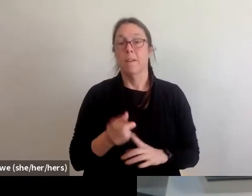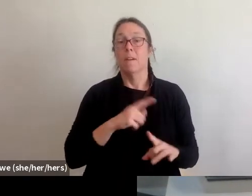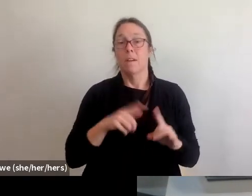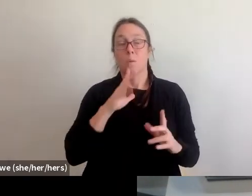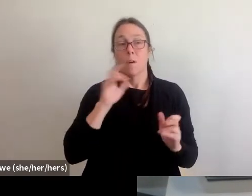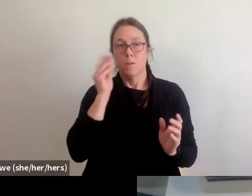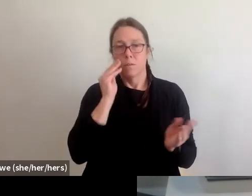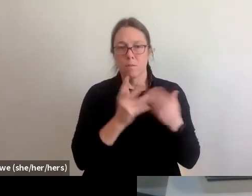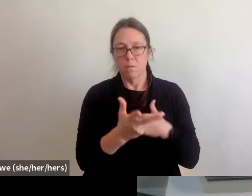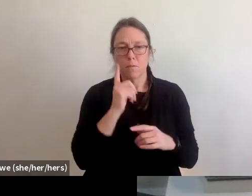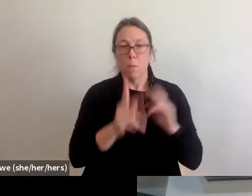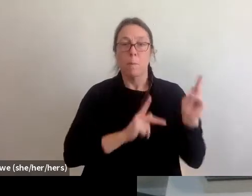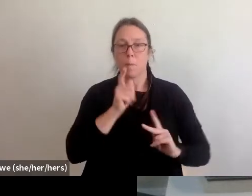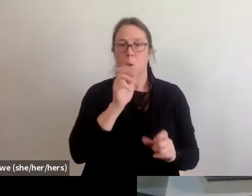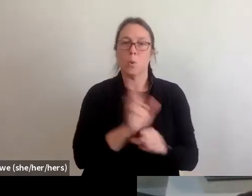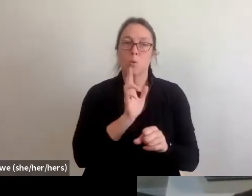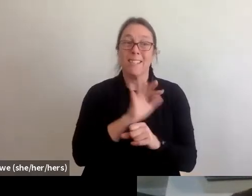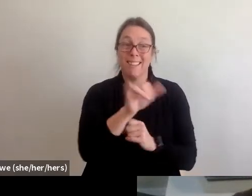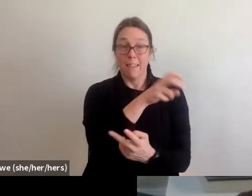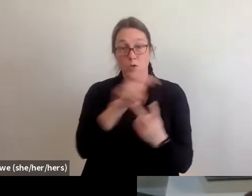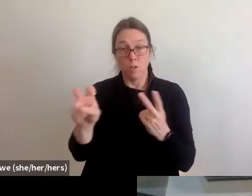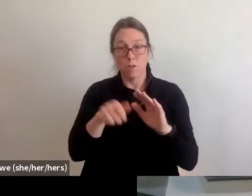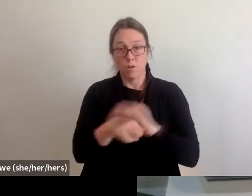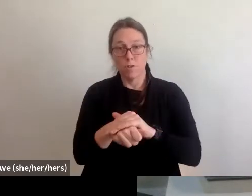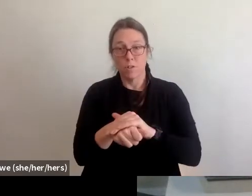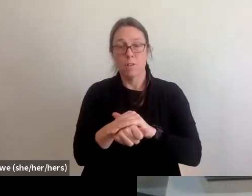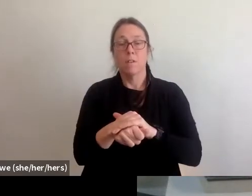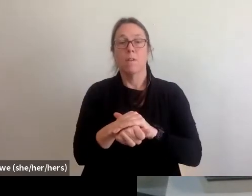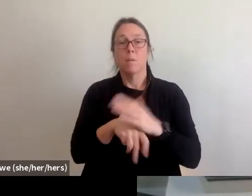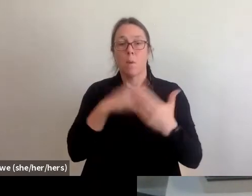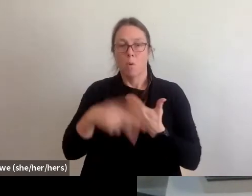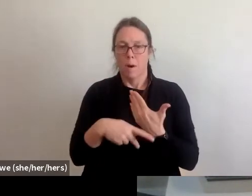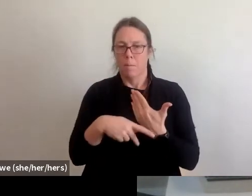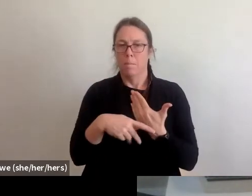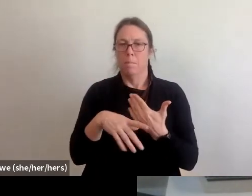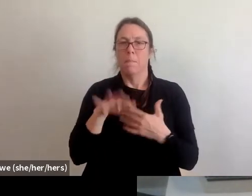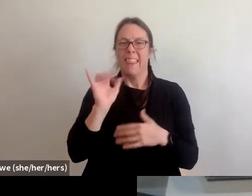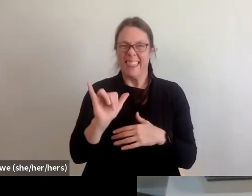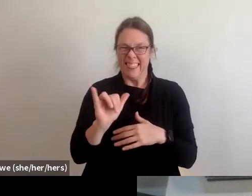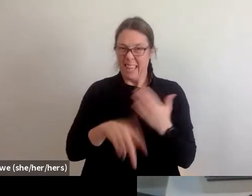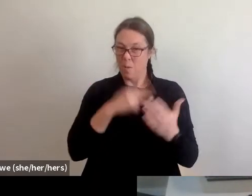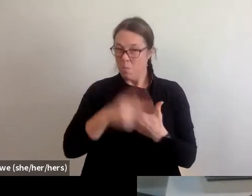that are utilizing that transitional shelter program, that program does not cover,